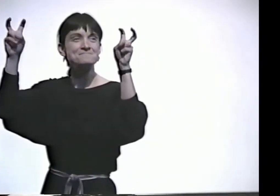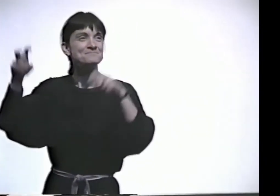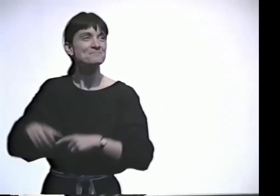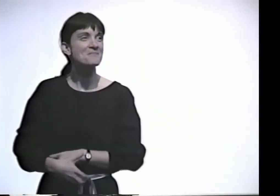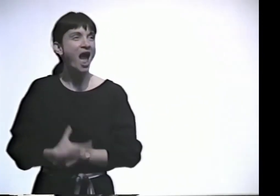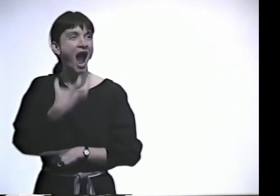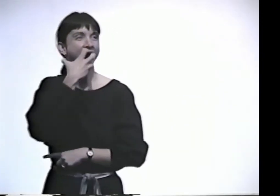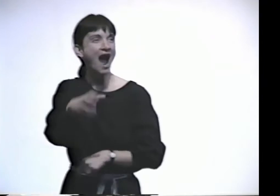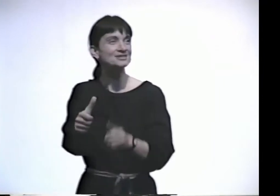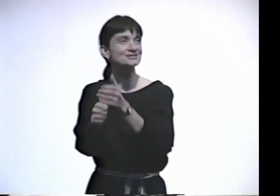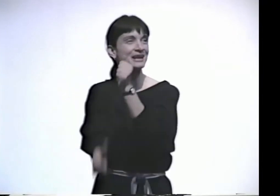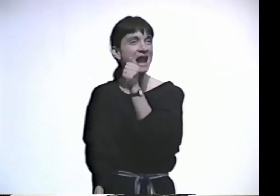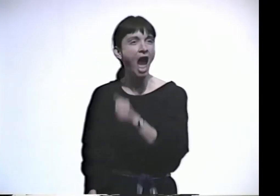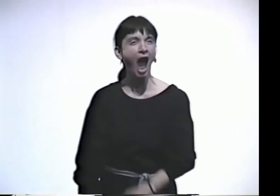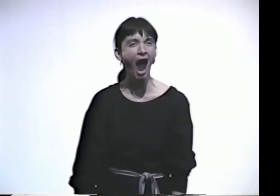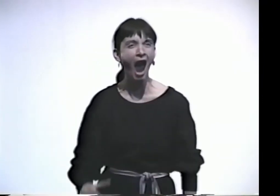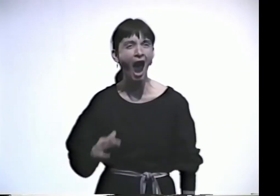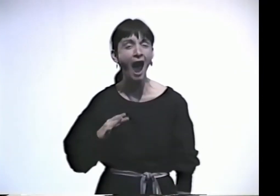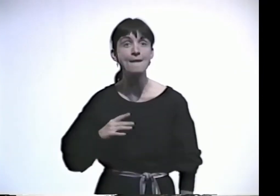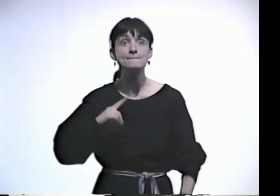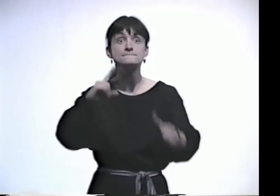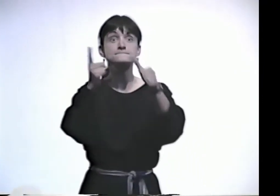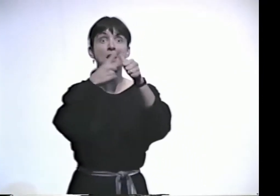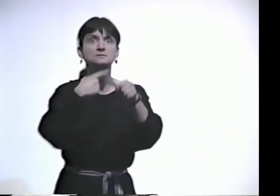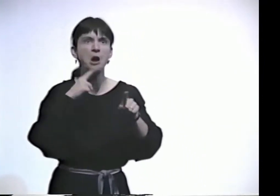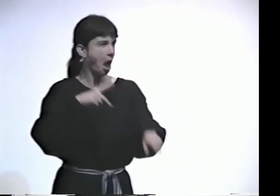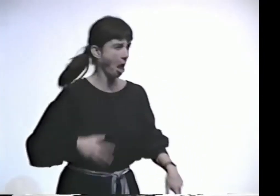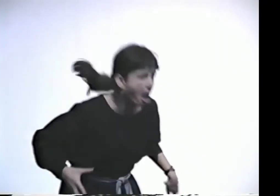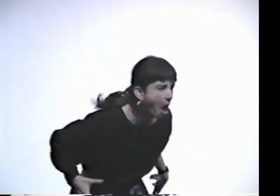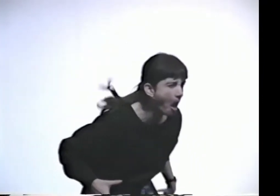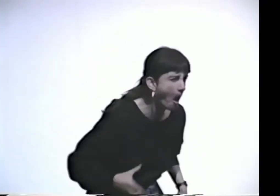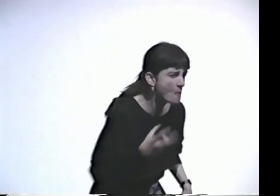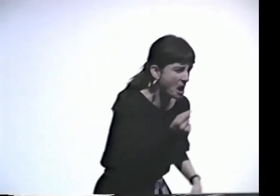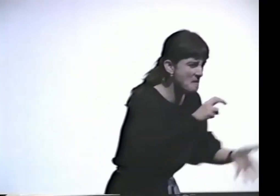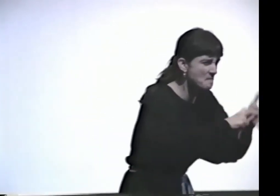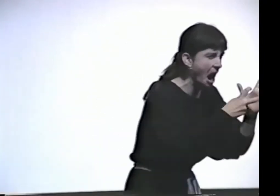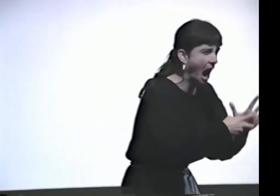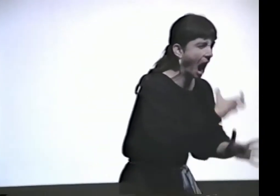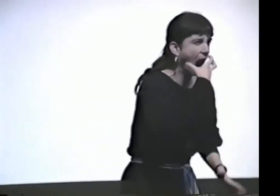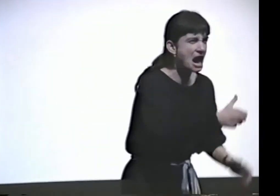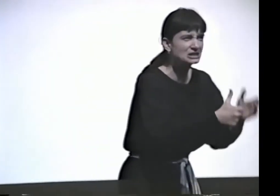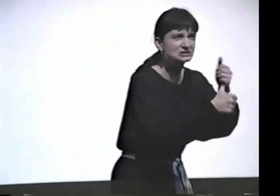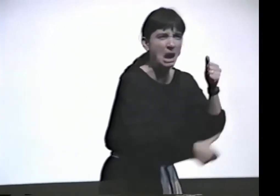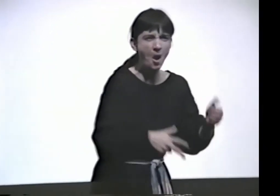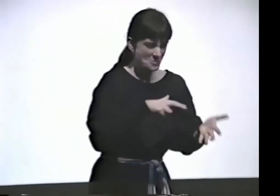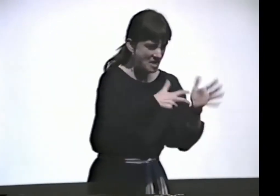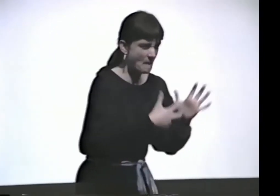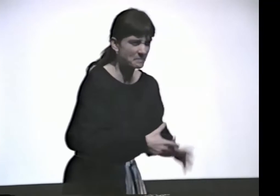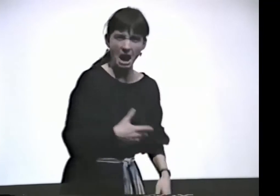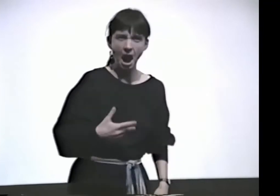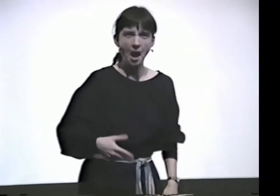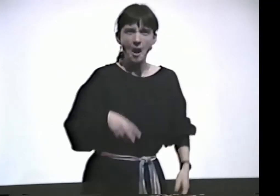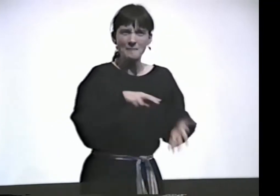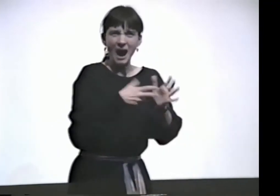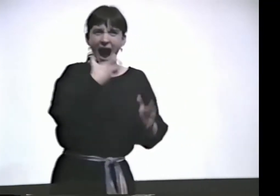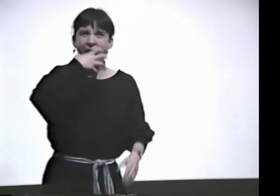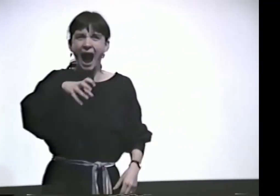I LOVE IDIOMS, I GOT TO TELL YOU, LIKE THE IDIOM "HOT SHIT" IN ENGLISH. OH, I LOVE IT. I LOVE IT, YOU KNOW? FIRST, I'LL SAY, "HEY, HEY, WHAT DOES THAT MEAN?